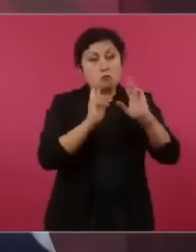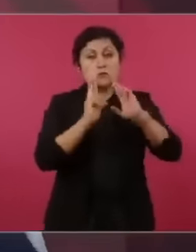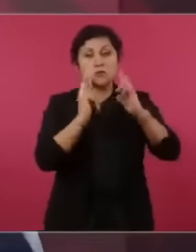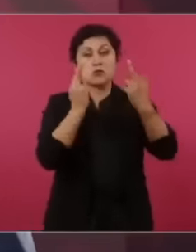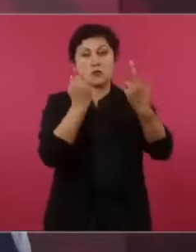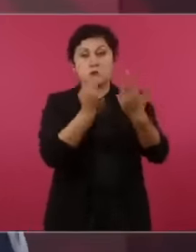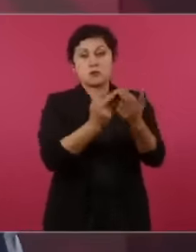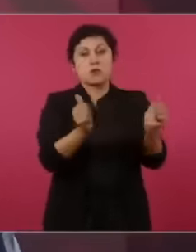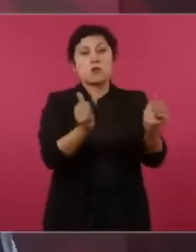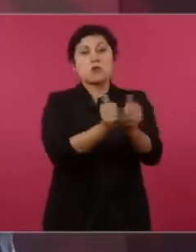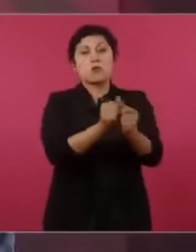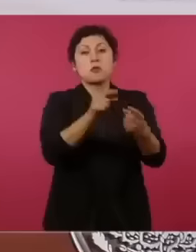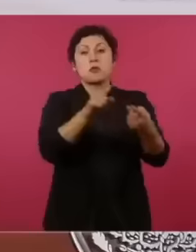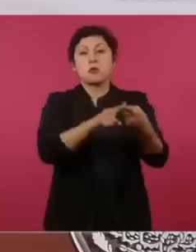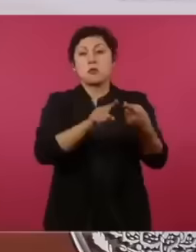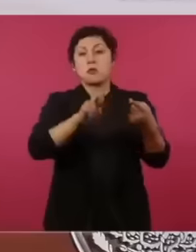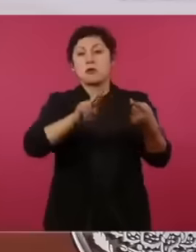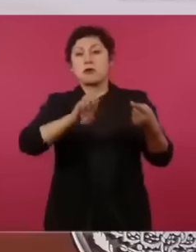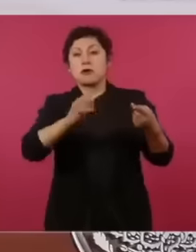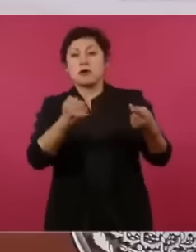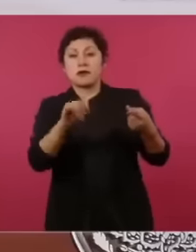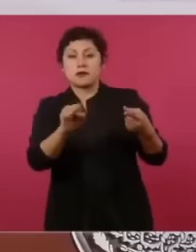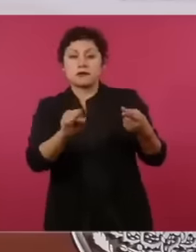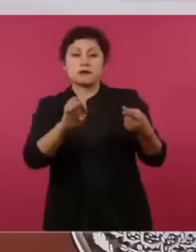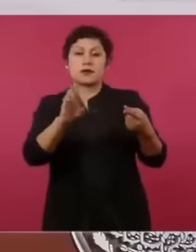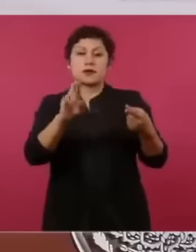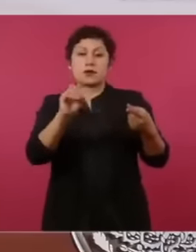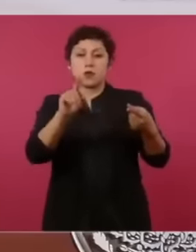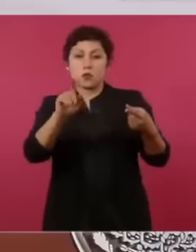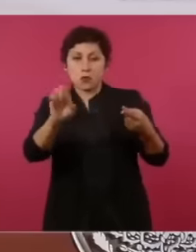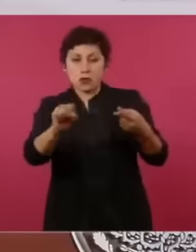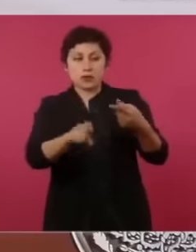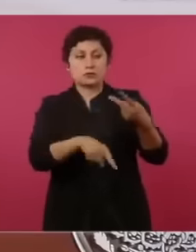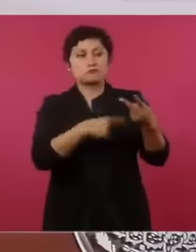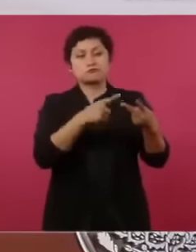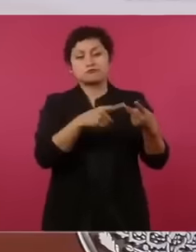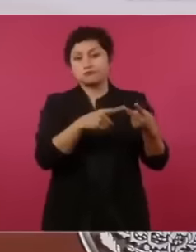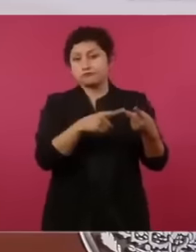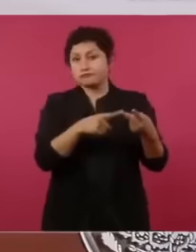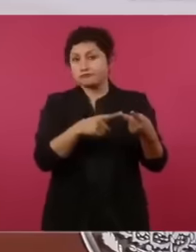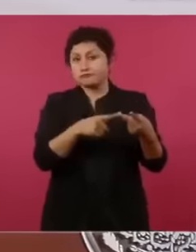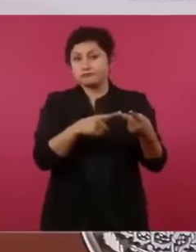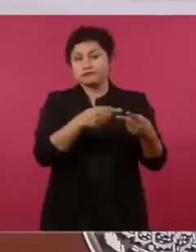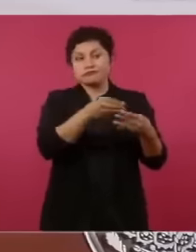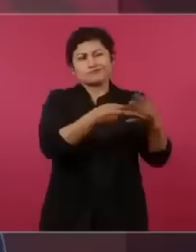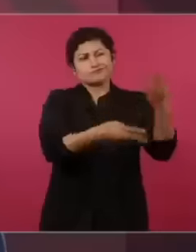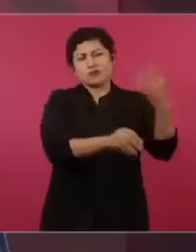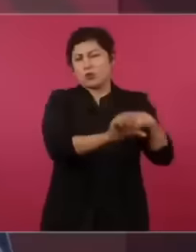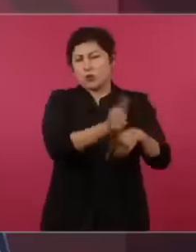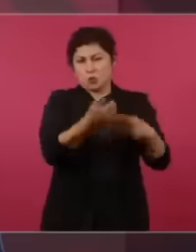Eroles and with other